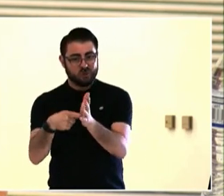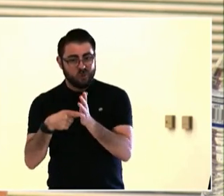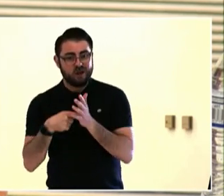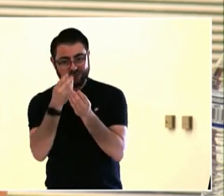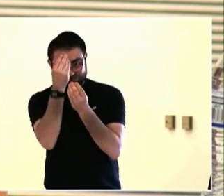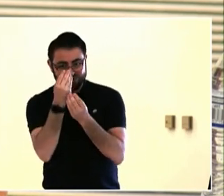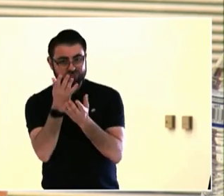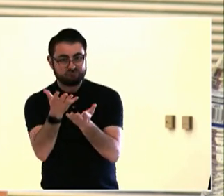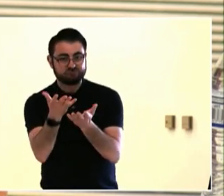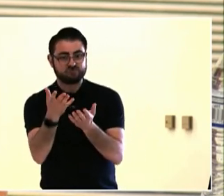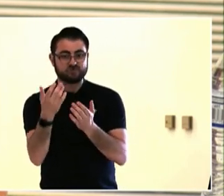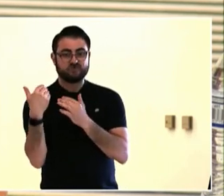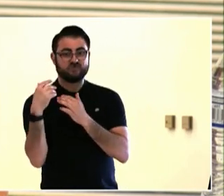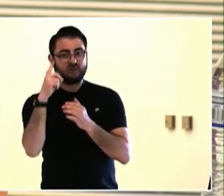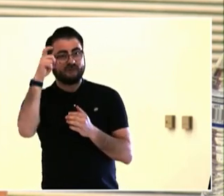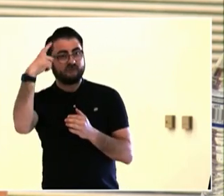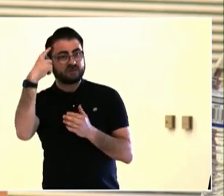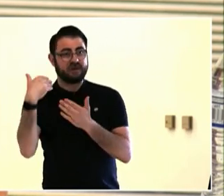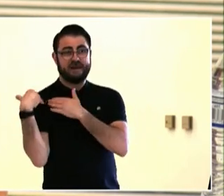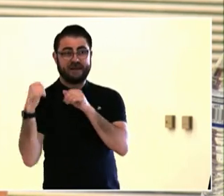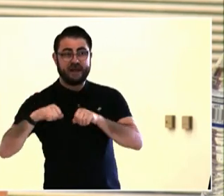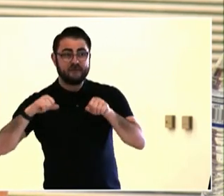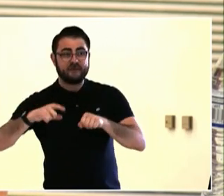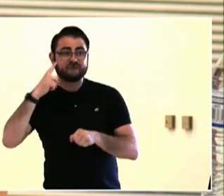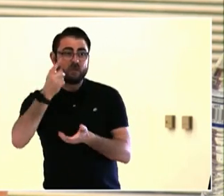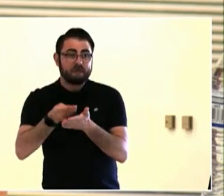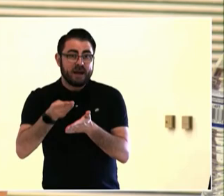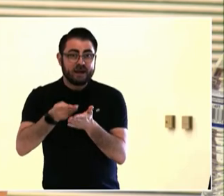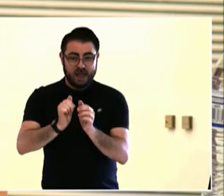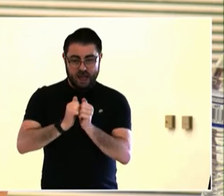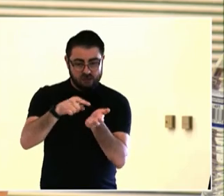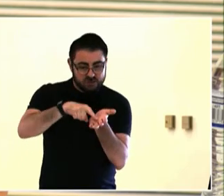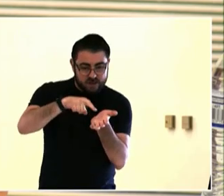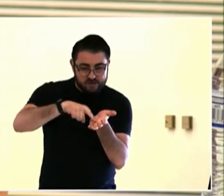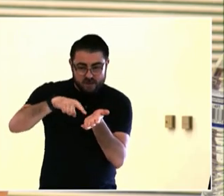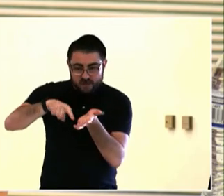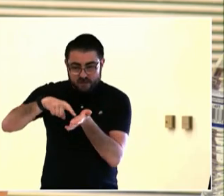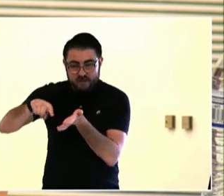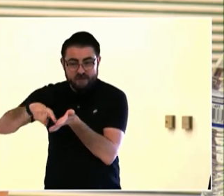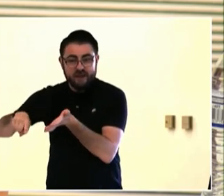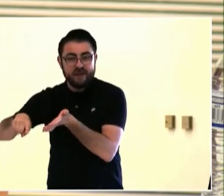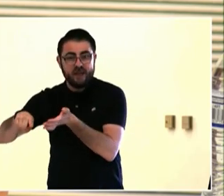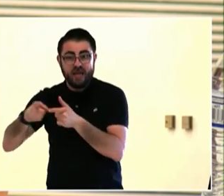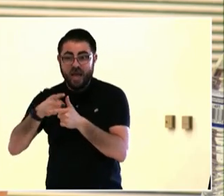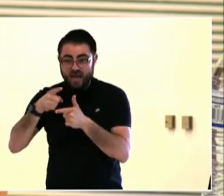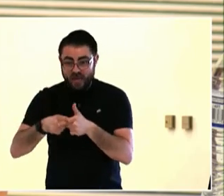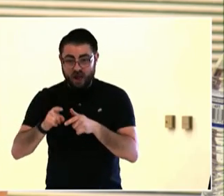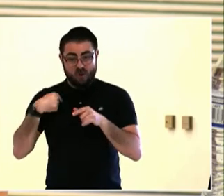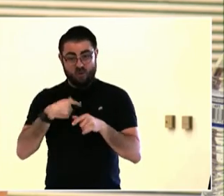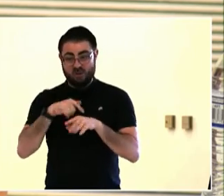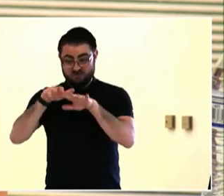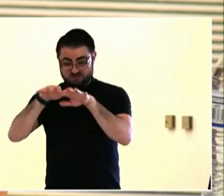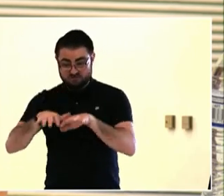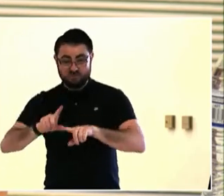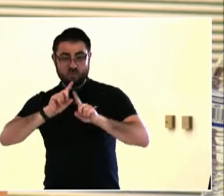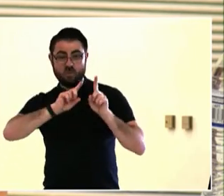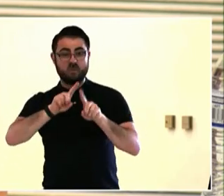It's engaging in a conversation and giving arguments. I'm giving explanations. Many times we can't get what we